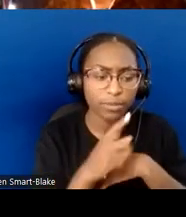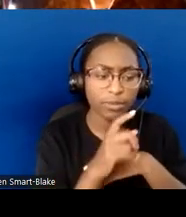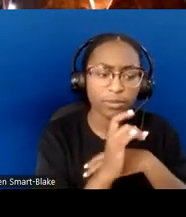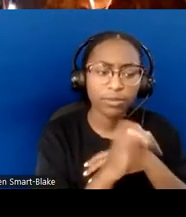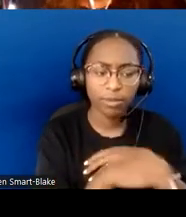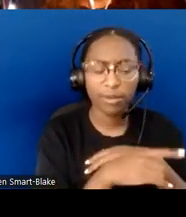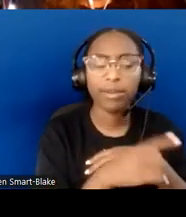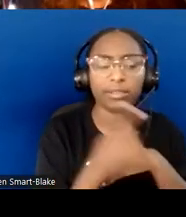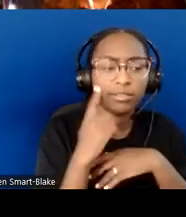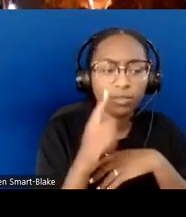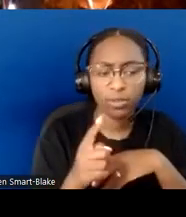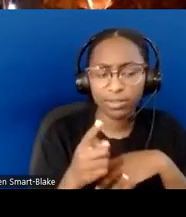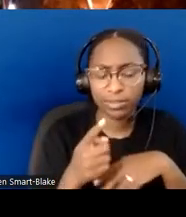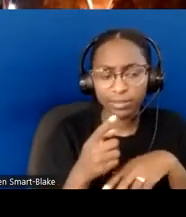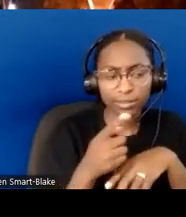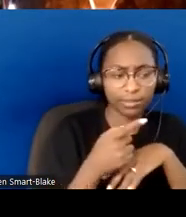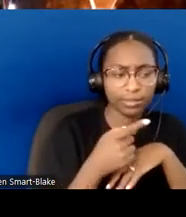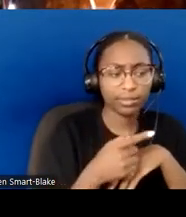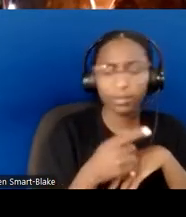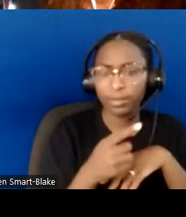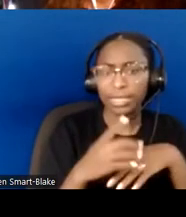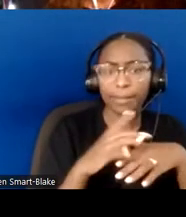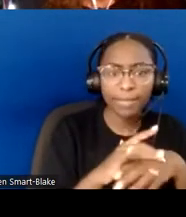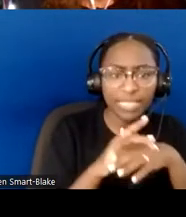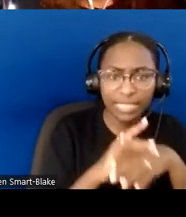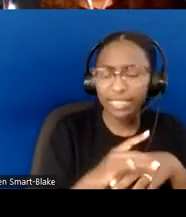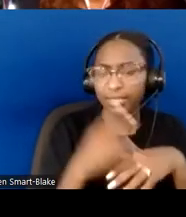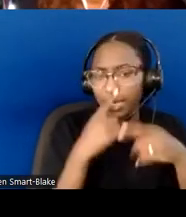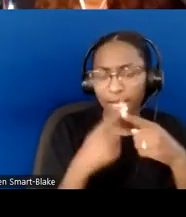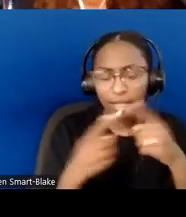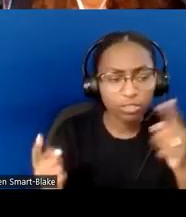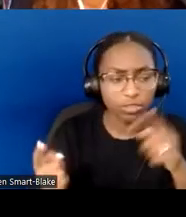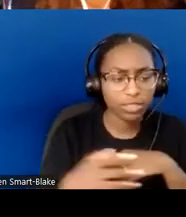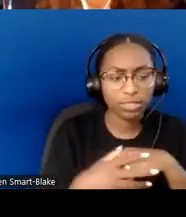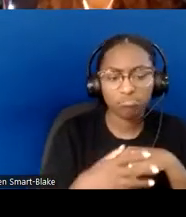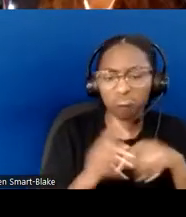there's a vegan meat one; there's a number of things. What this is showing is a box that has